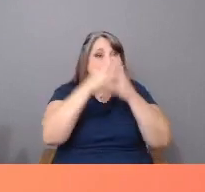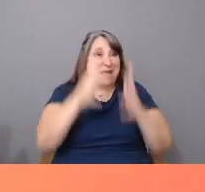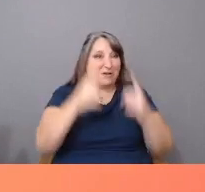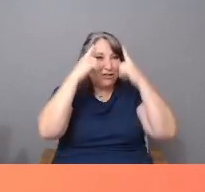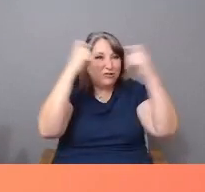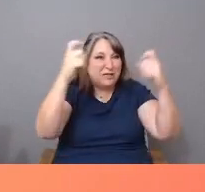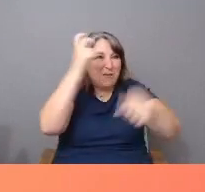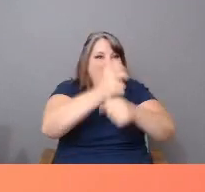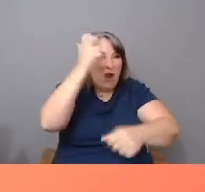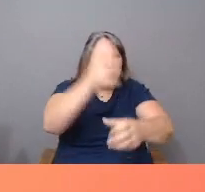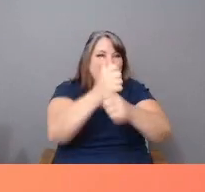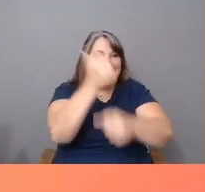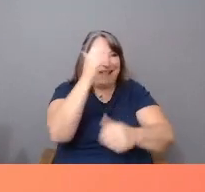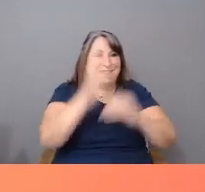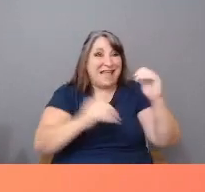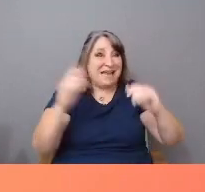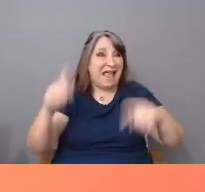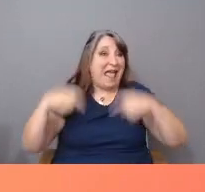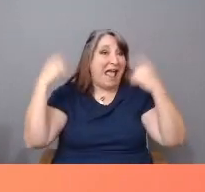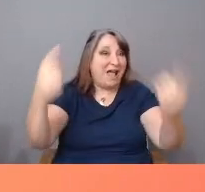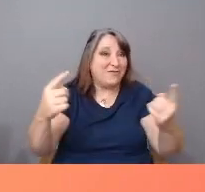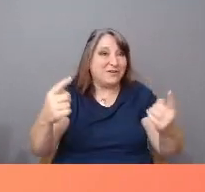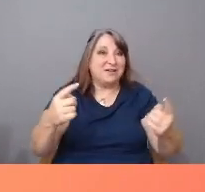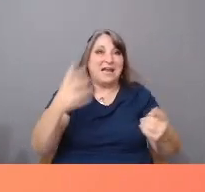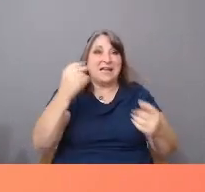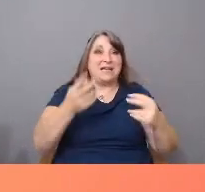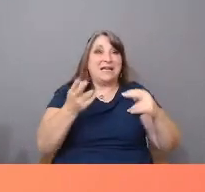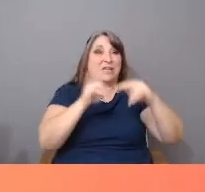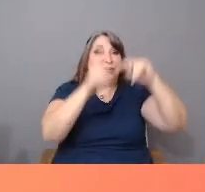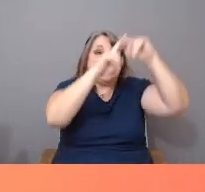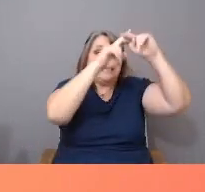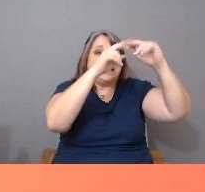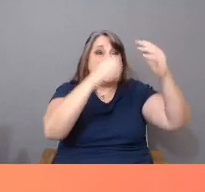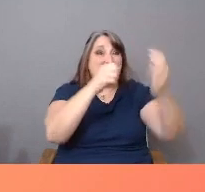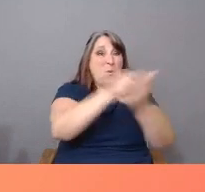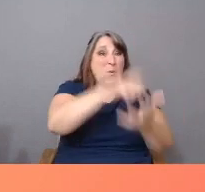as increasing wealth inequality suffocate our democratic institutions.